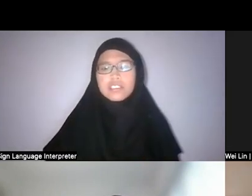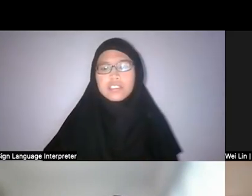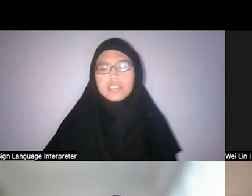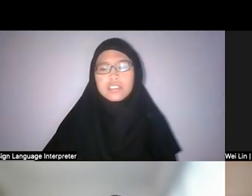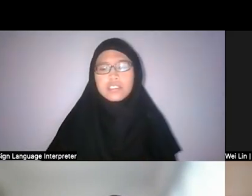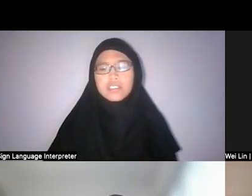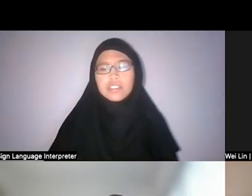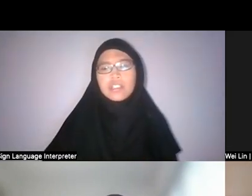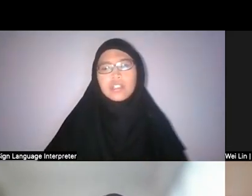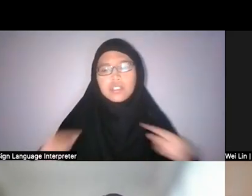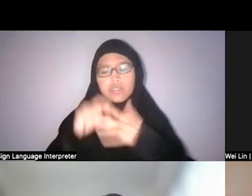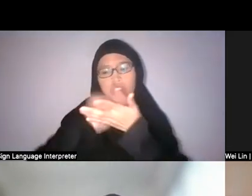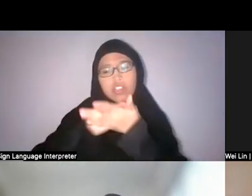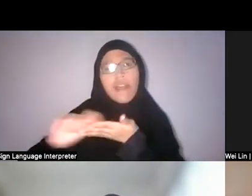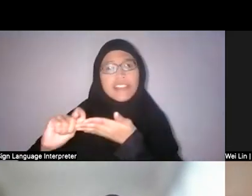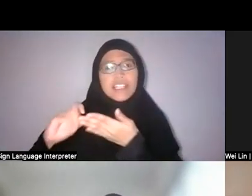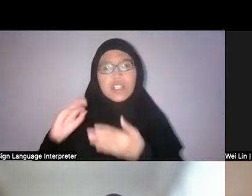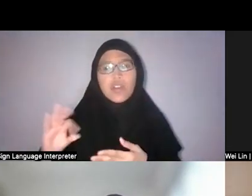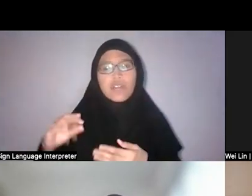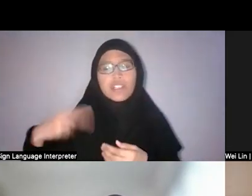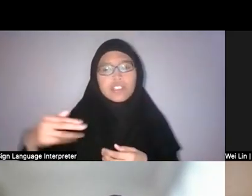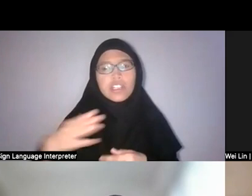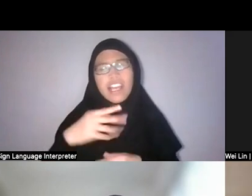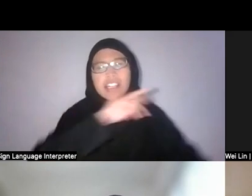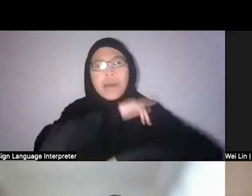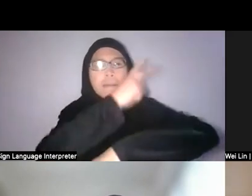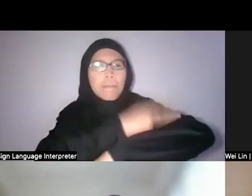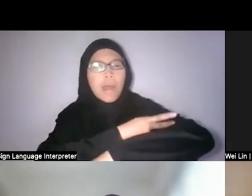the writing of history and the power dynamics that are involved in that.